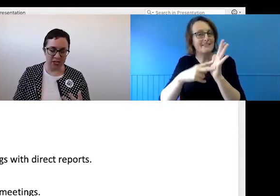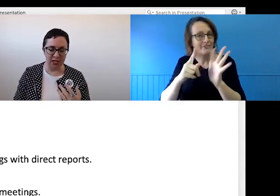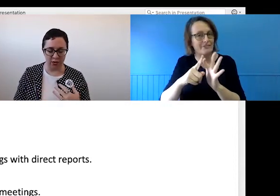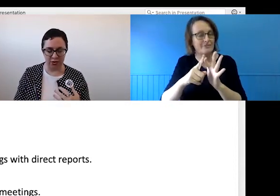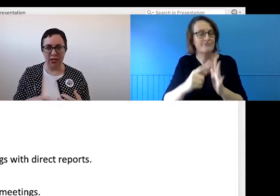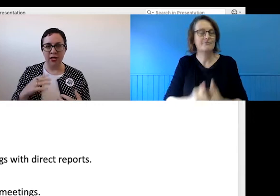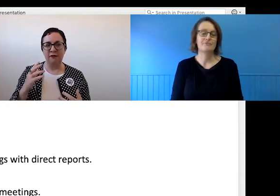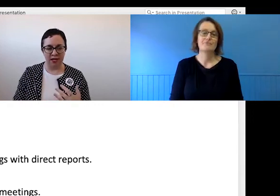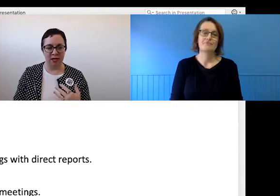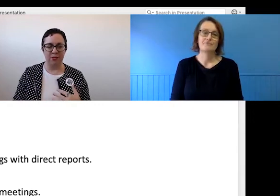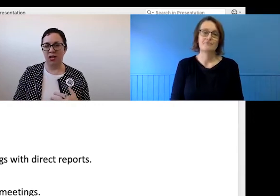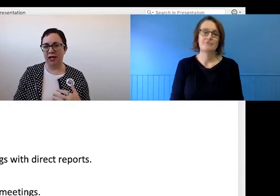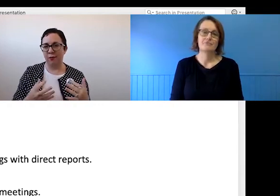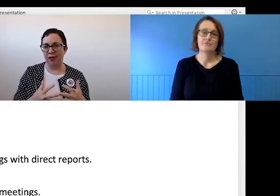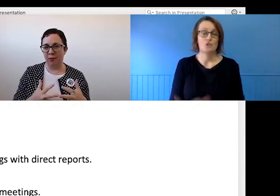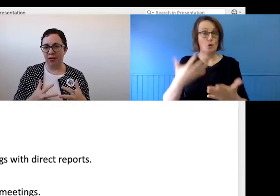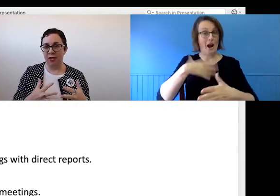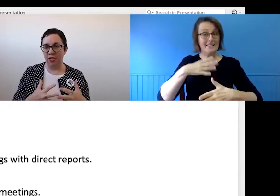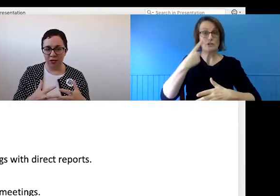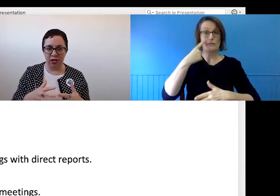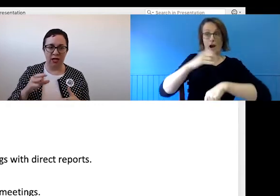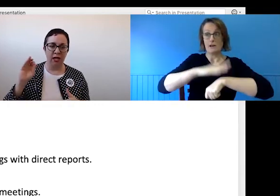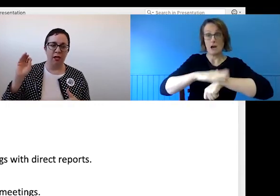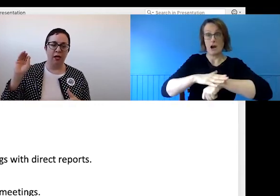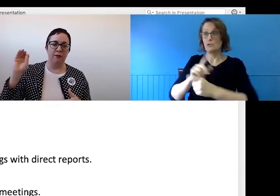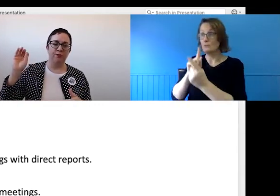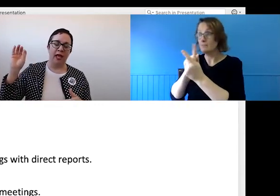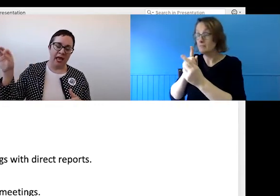this includes finding time to check in with everyone individually and